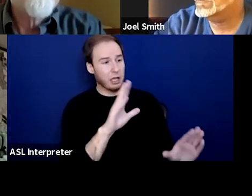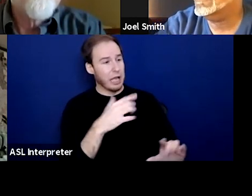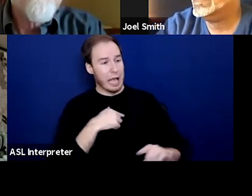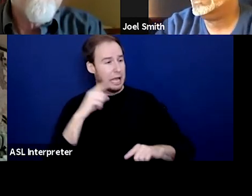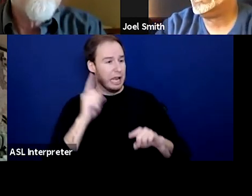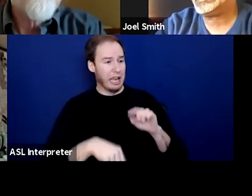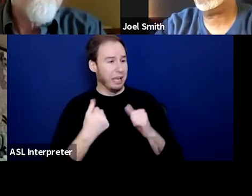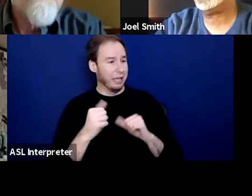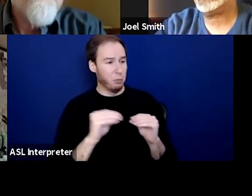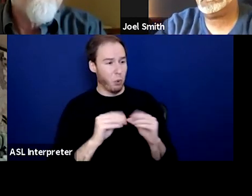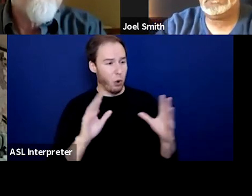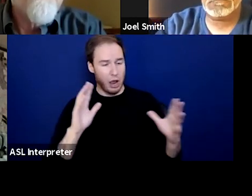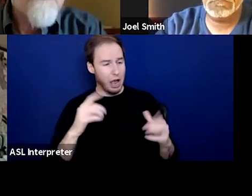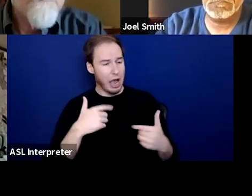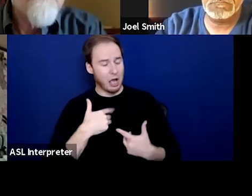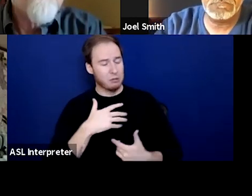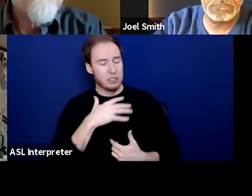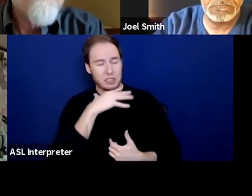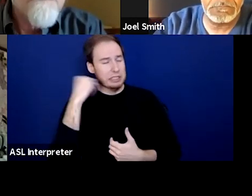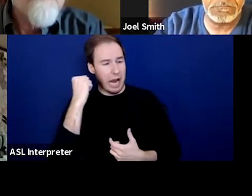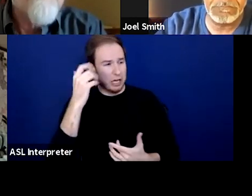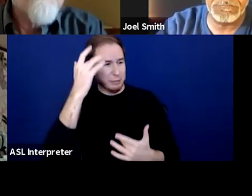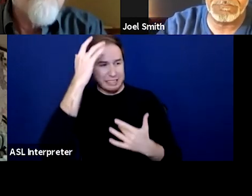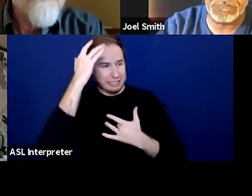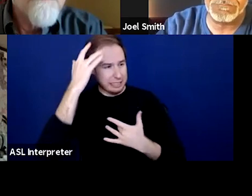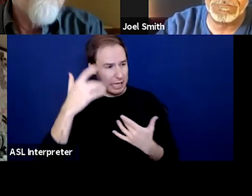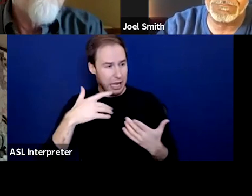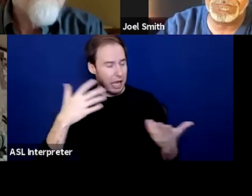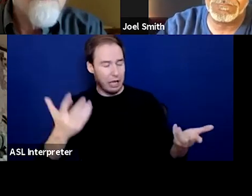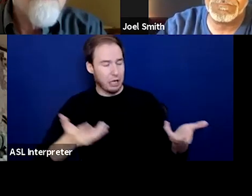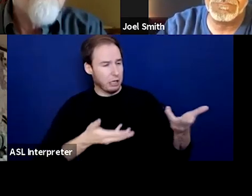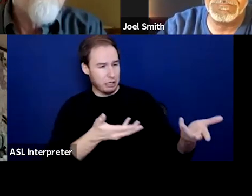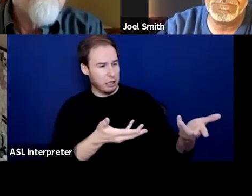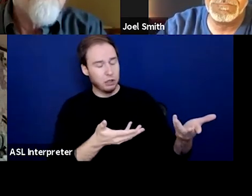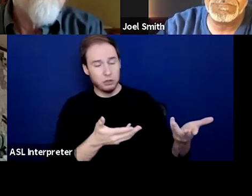but I can't be sick anymore." And so, I started on the medication.